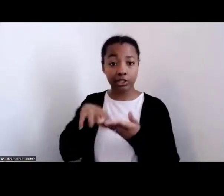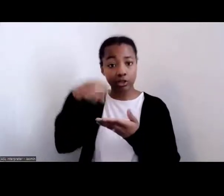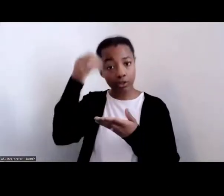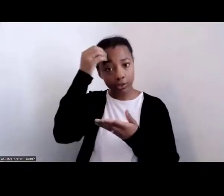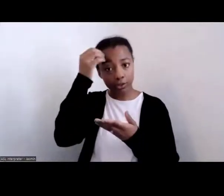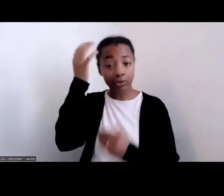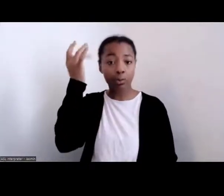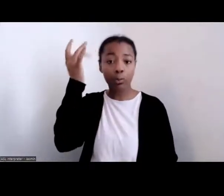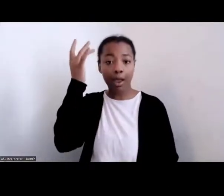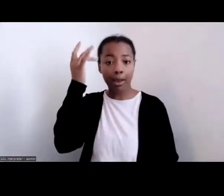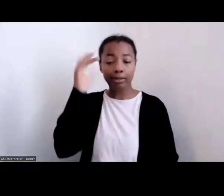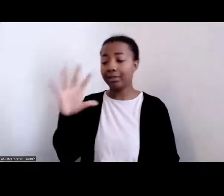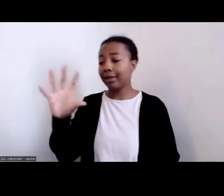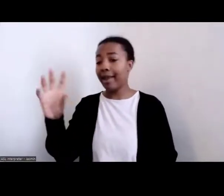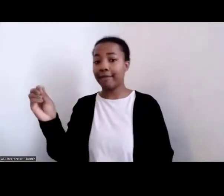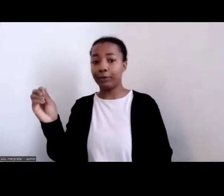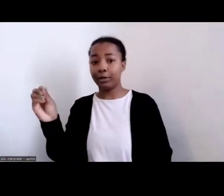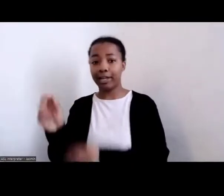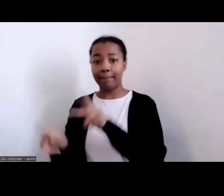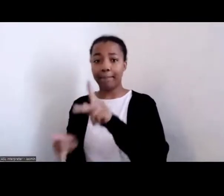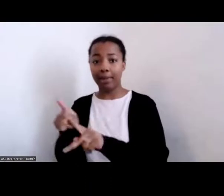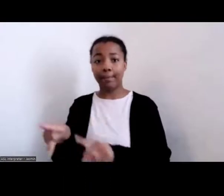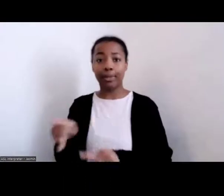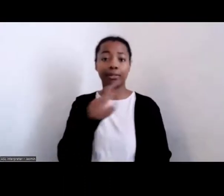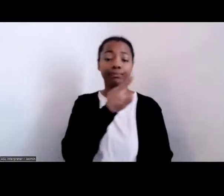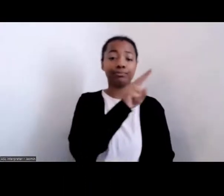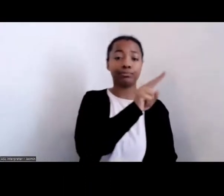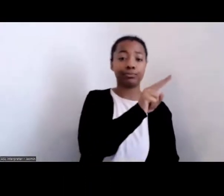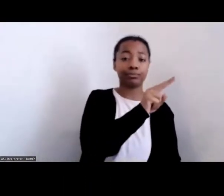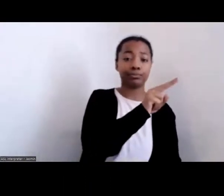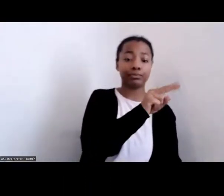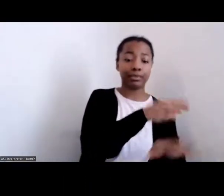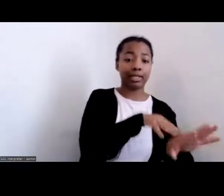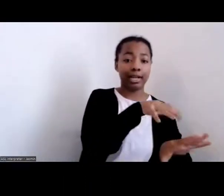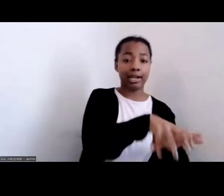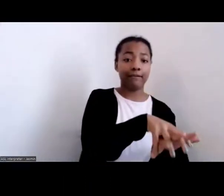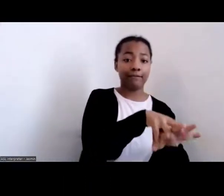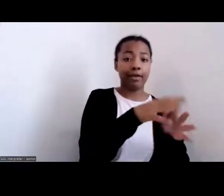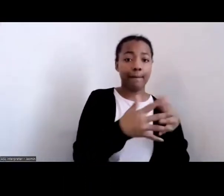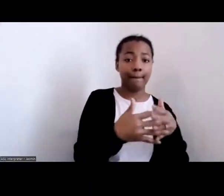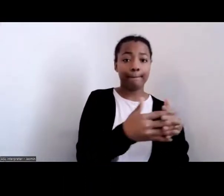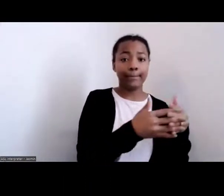Native Americans, I'm quoting here, had much in common in their foodways, including one‑pot stews